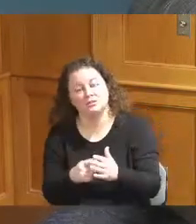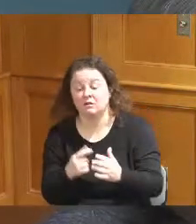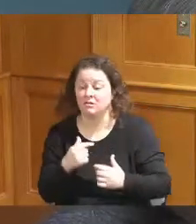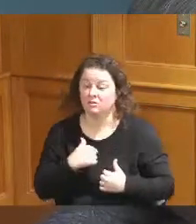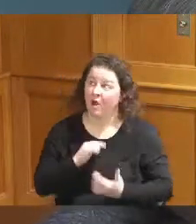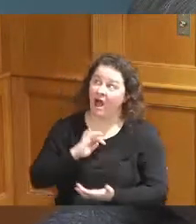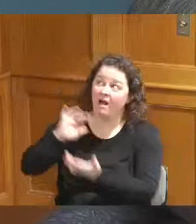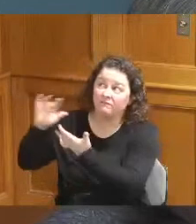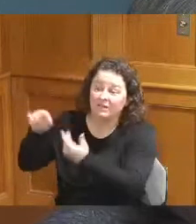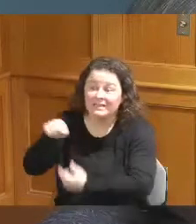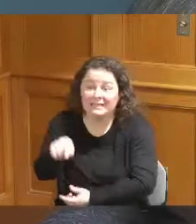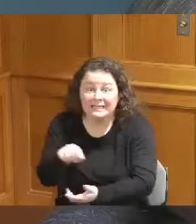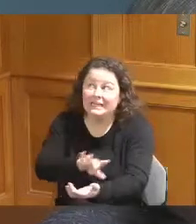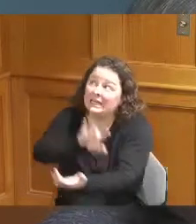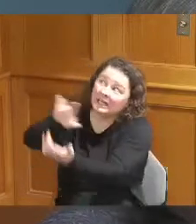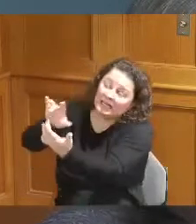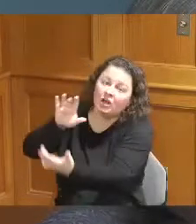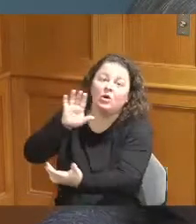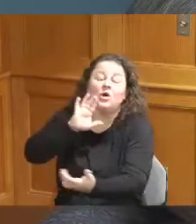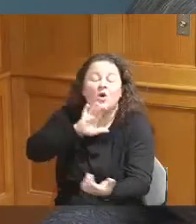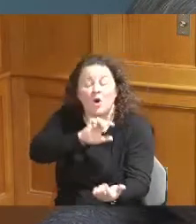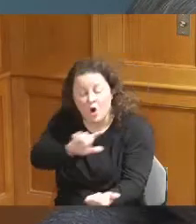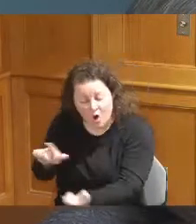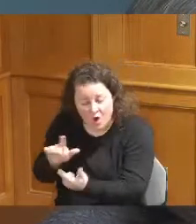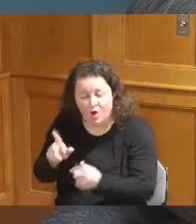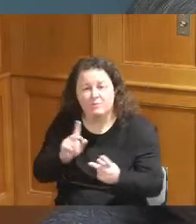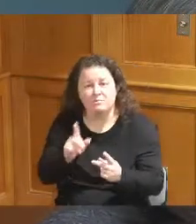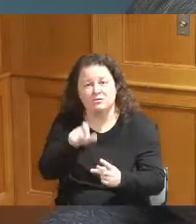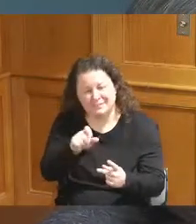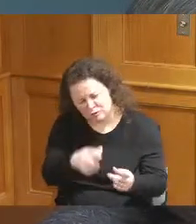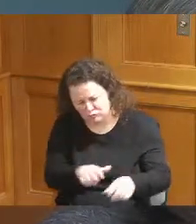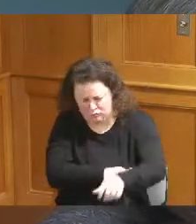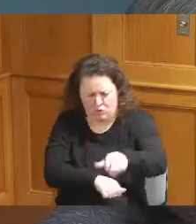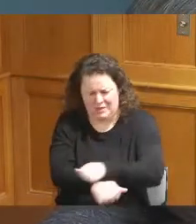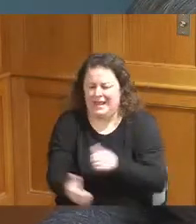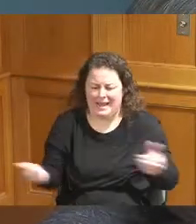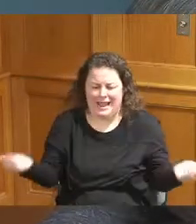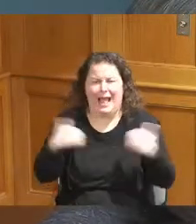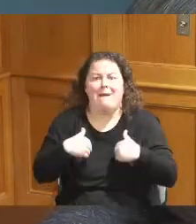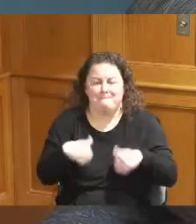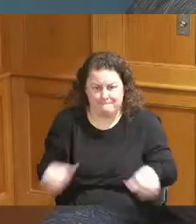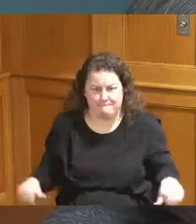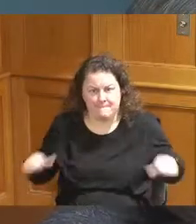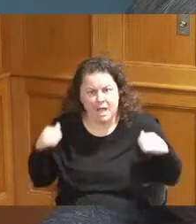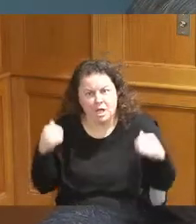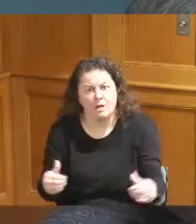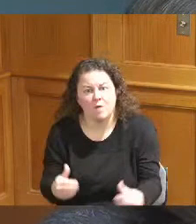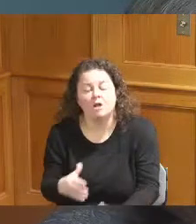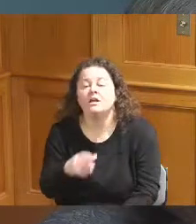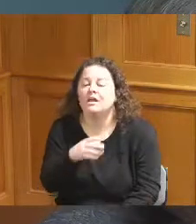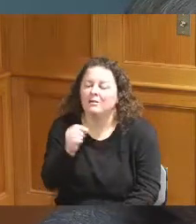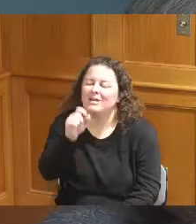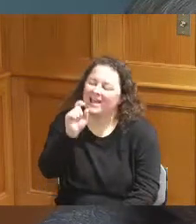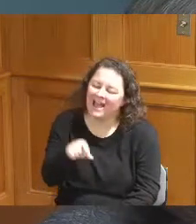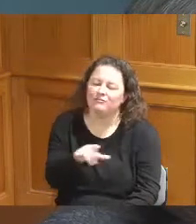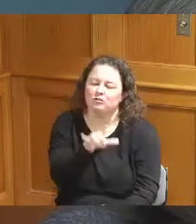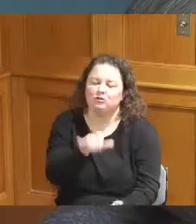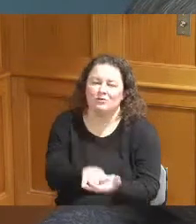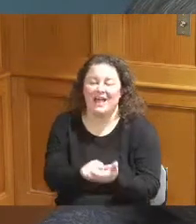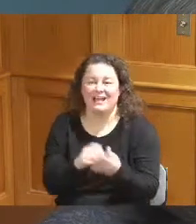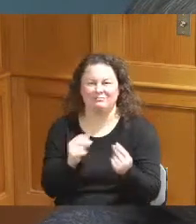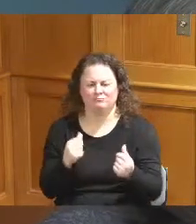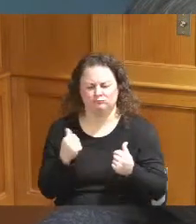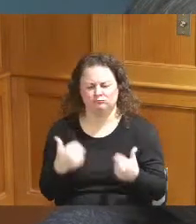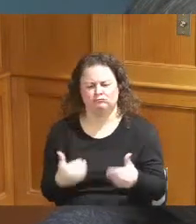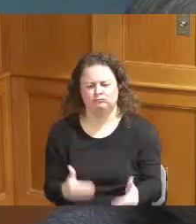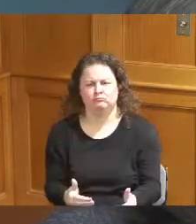hands on deck but we have to do it expeditiously expeditiously so I wanted just to highlight that